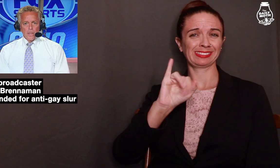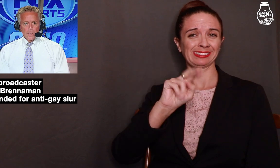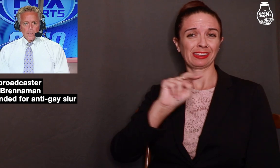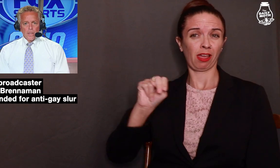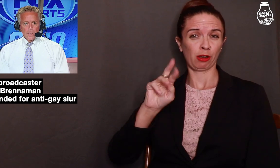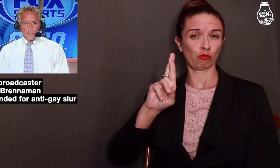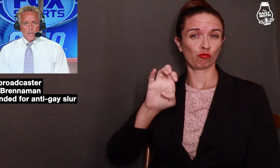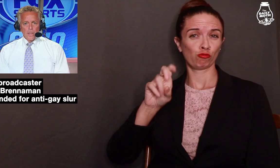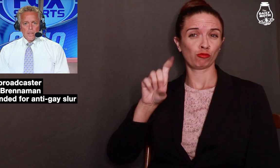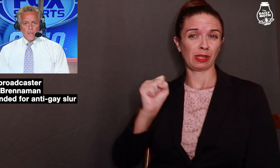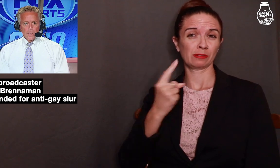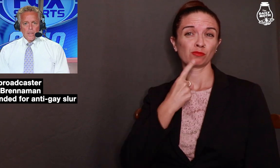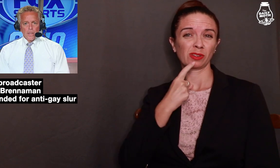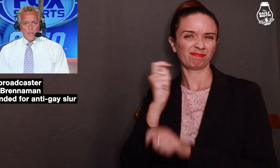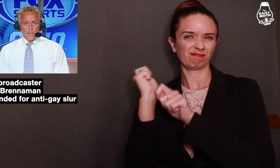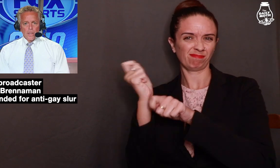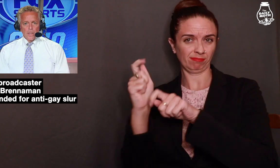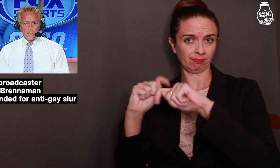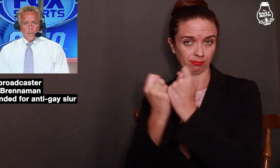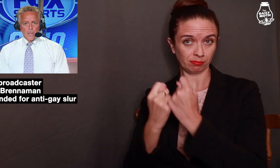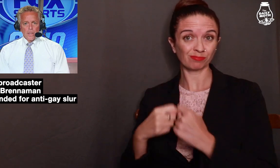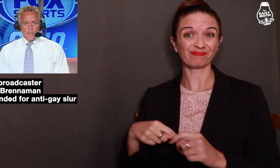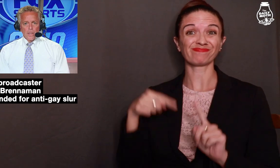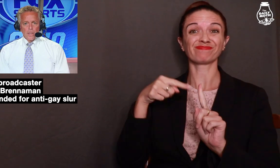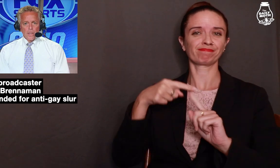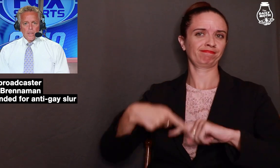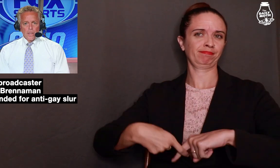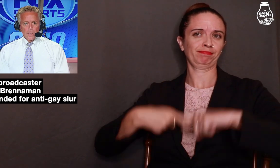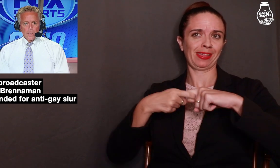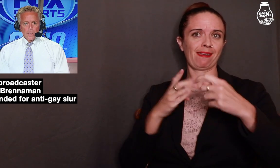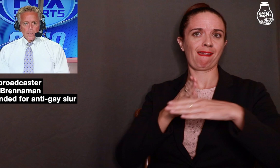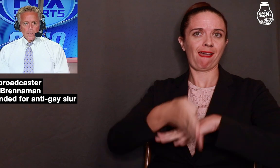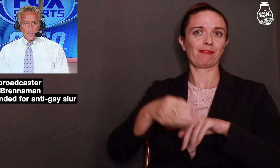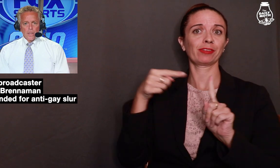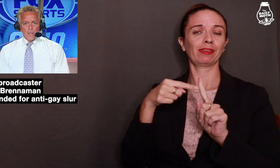the Cincinnati Reds, is suspended after